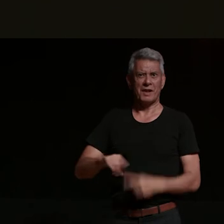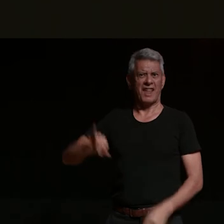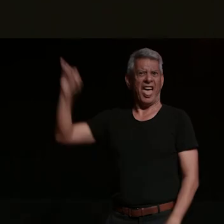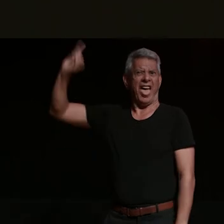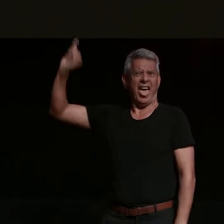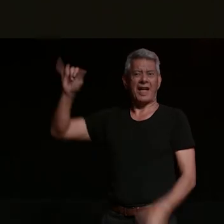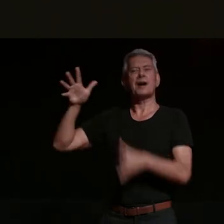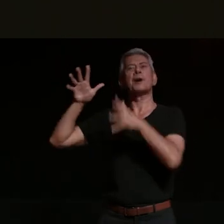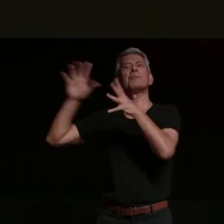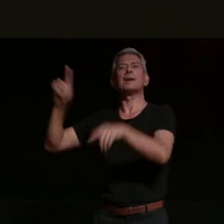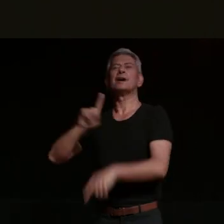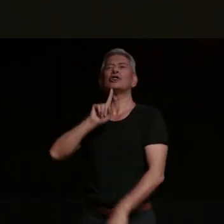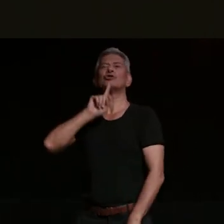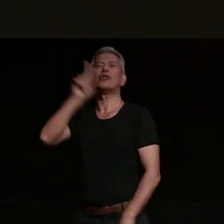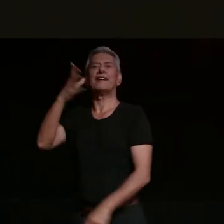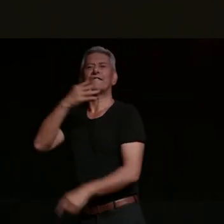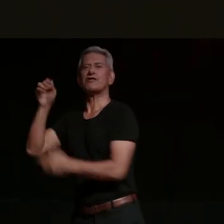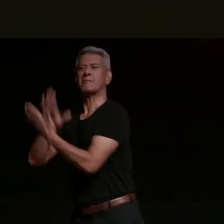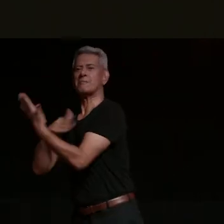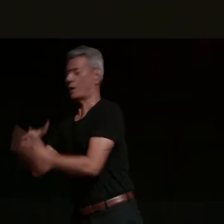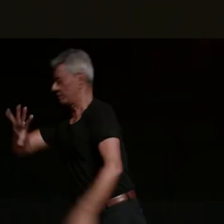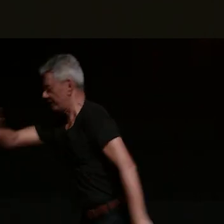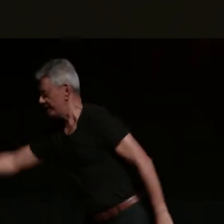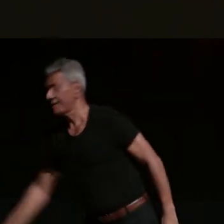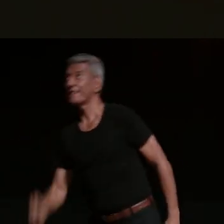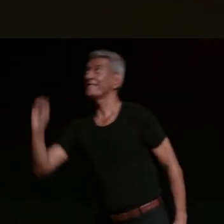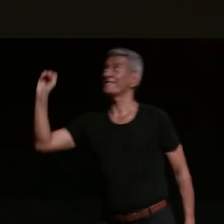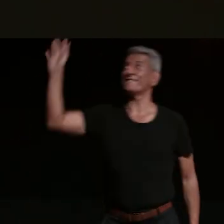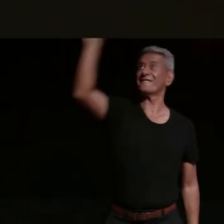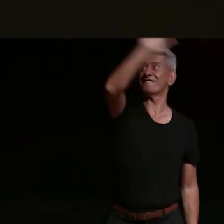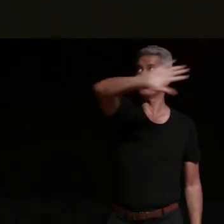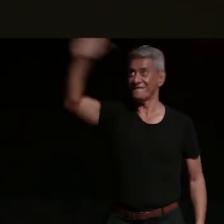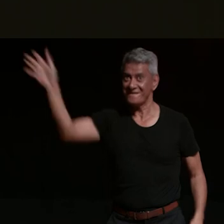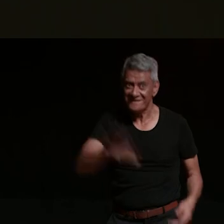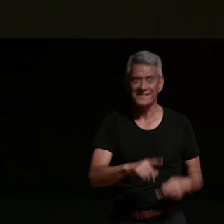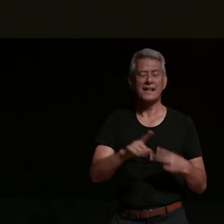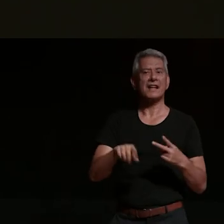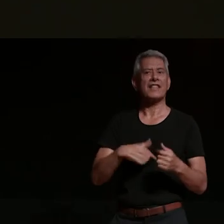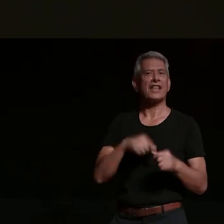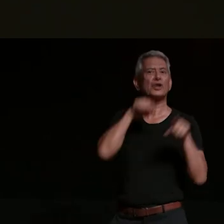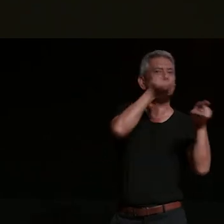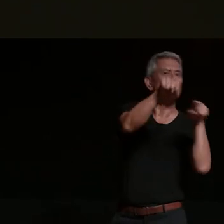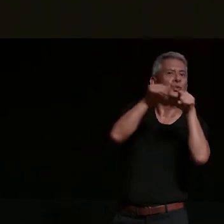i've never written you a daydream i could never decide on you are the gold existing